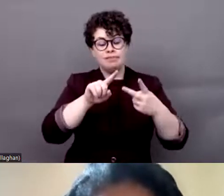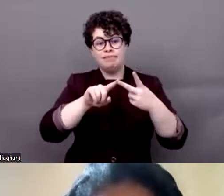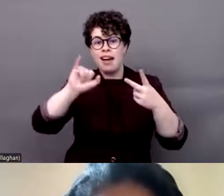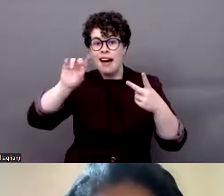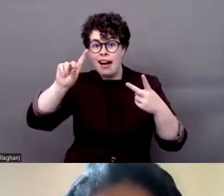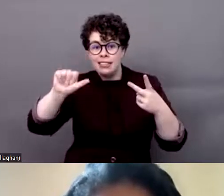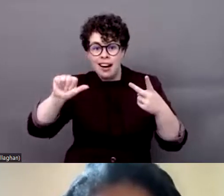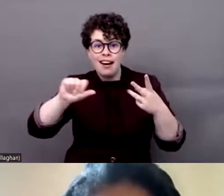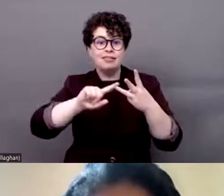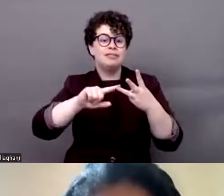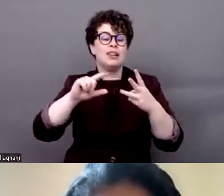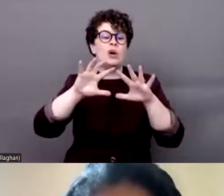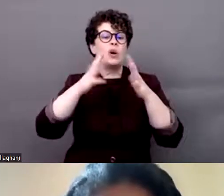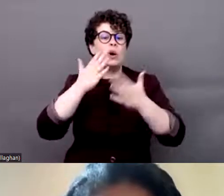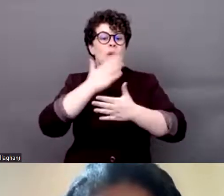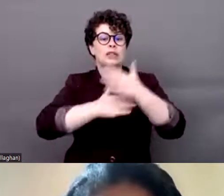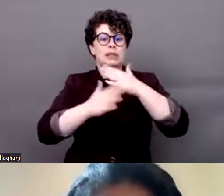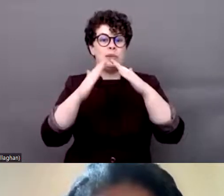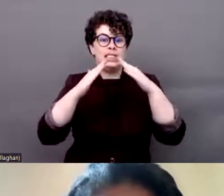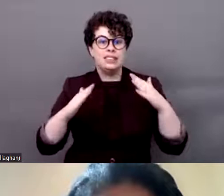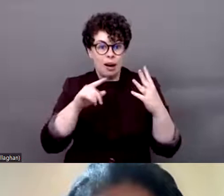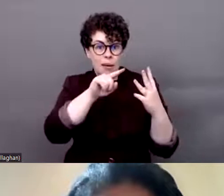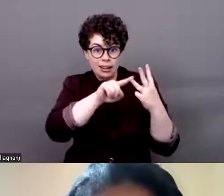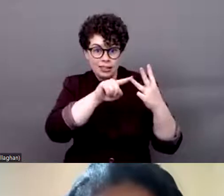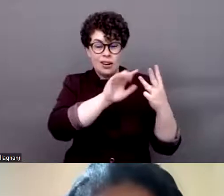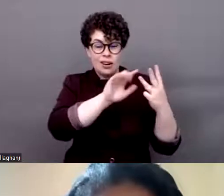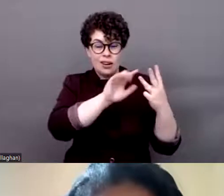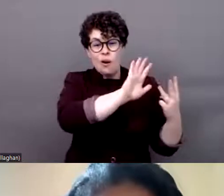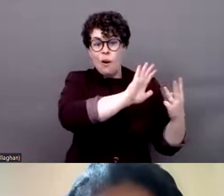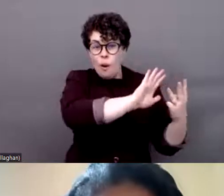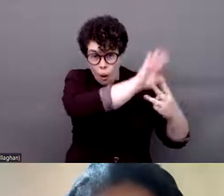Secretariat, let me just say this evening hi